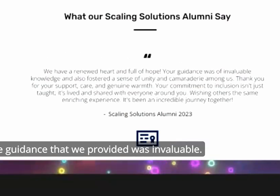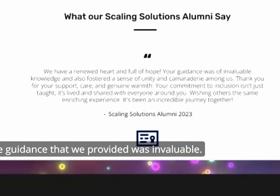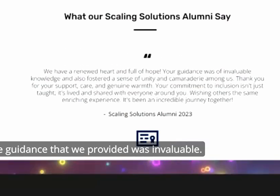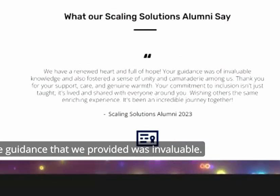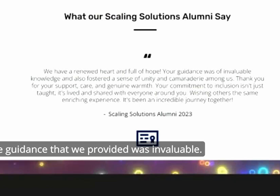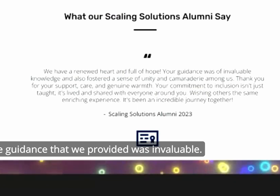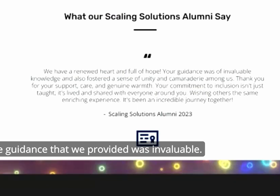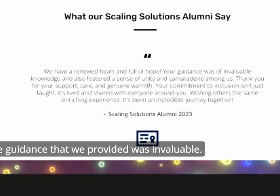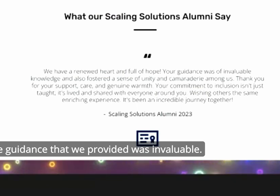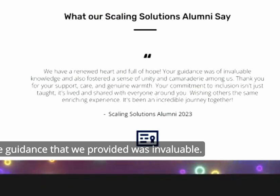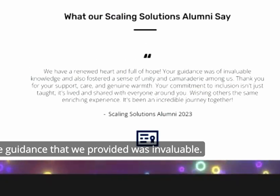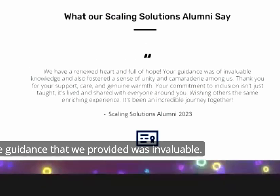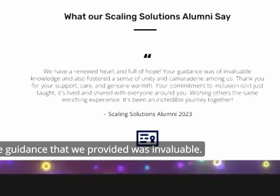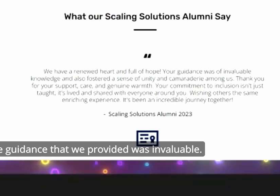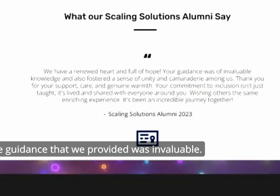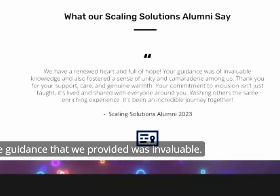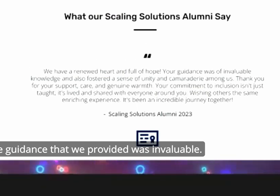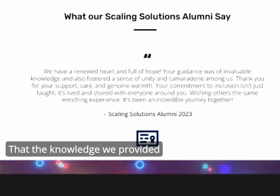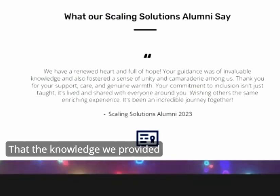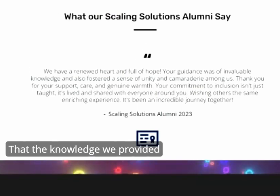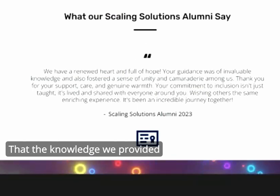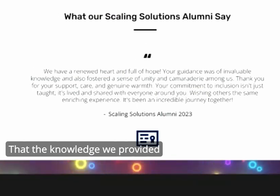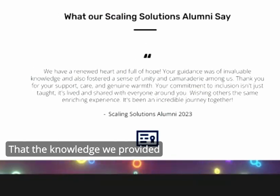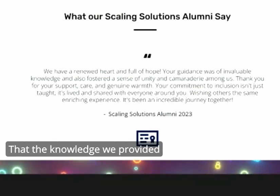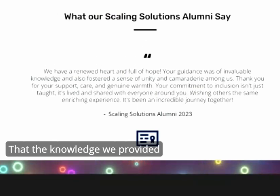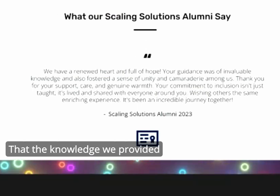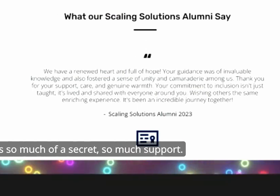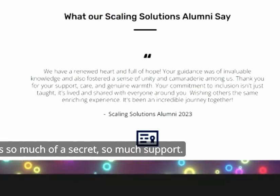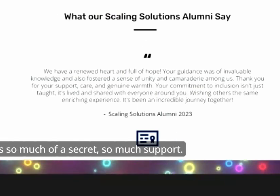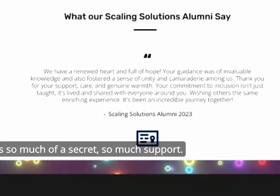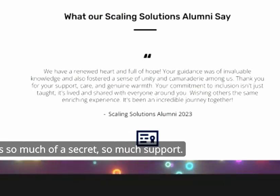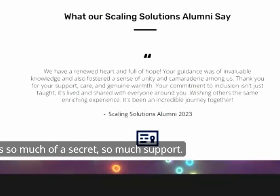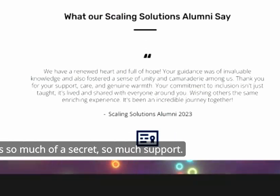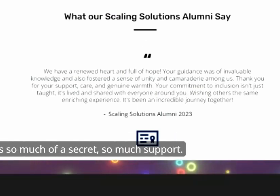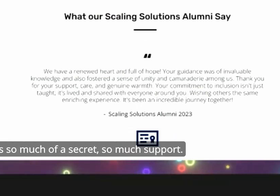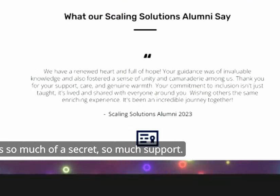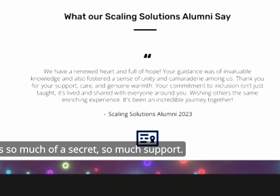guidance that we provided was invaluable that the knowledge we provided was so much uh created so